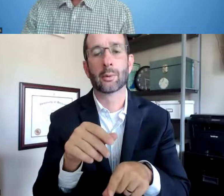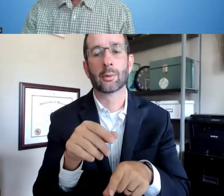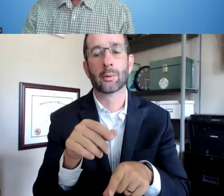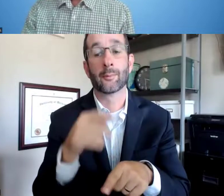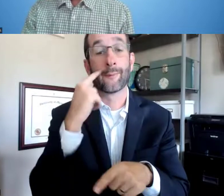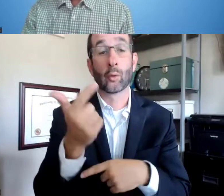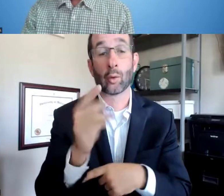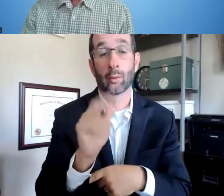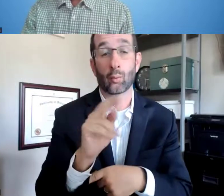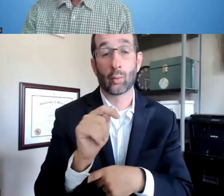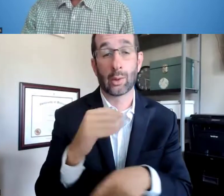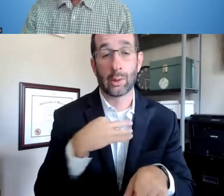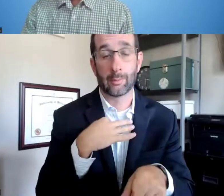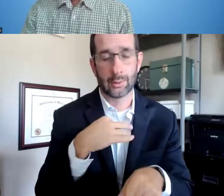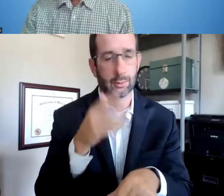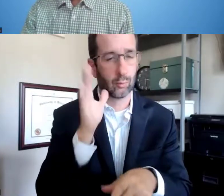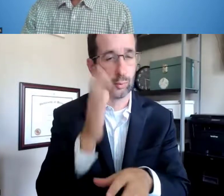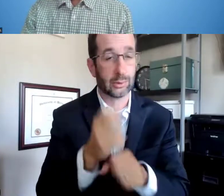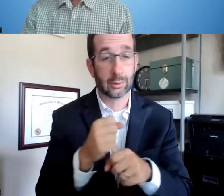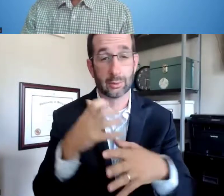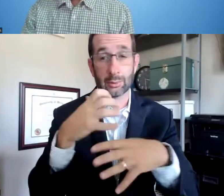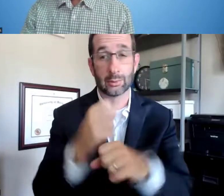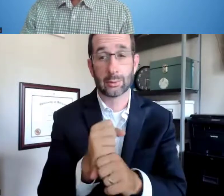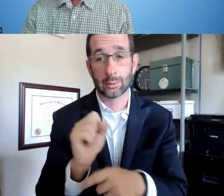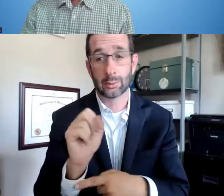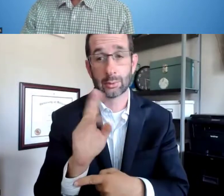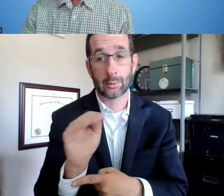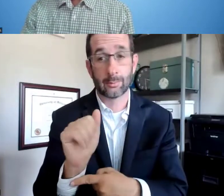Also, I do want to clarify for grant applications,